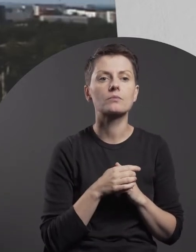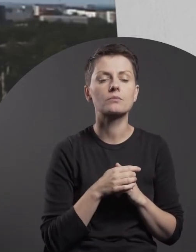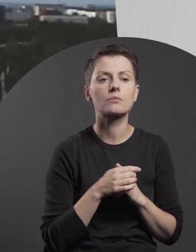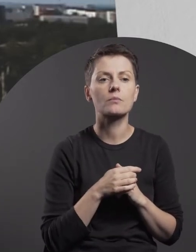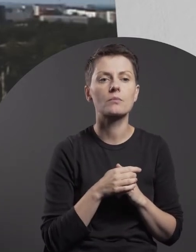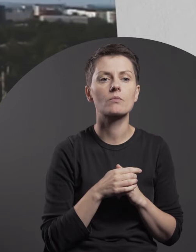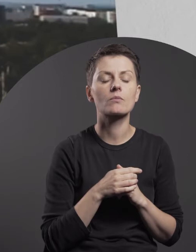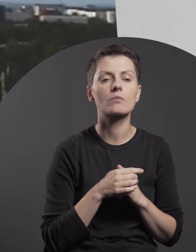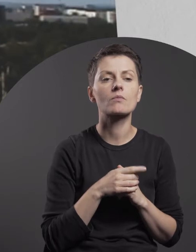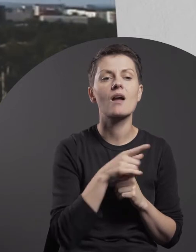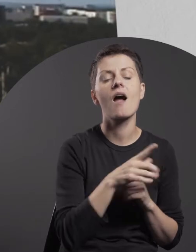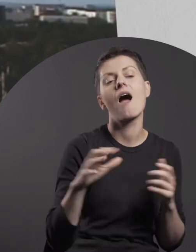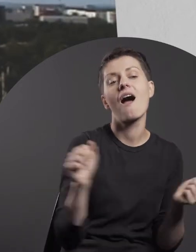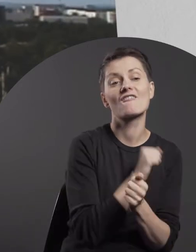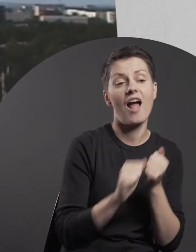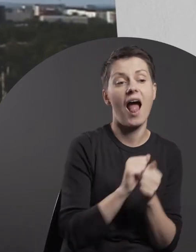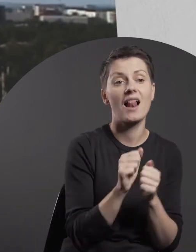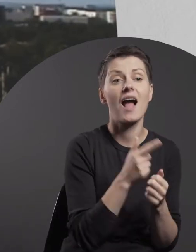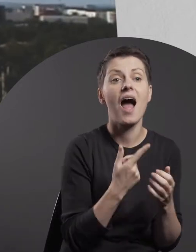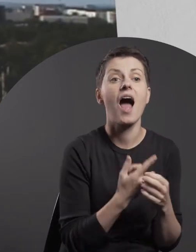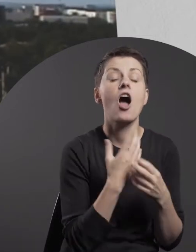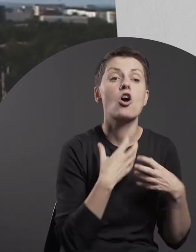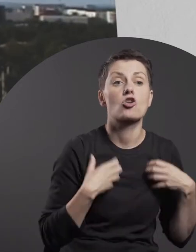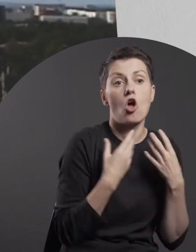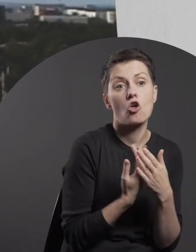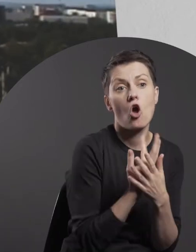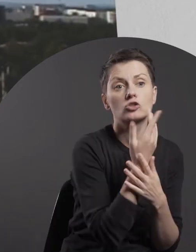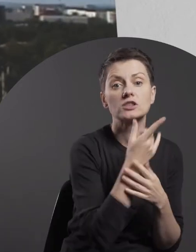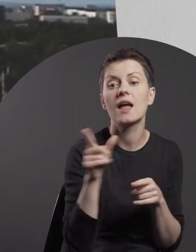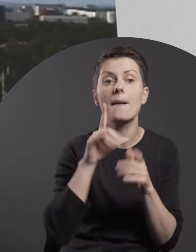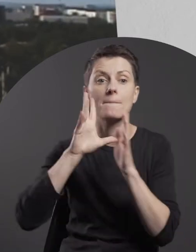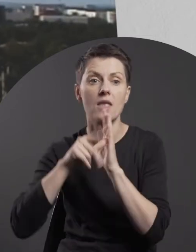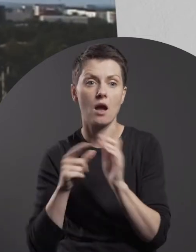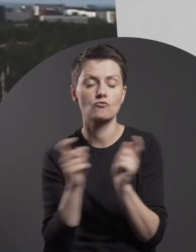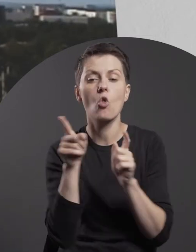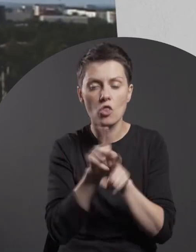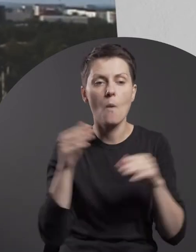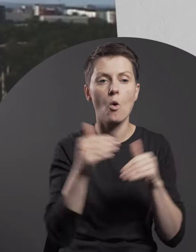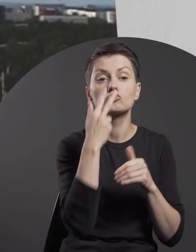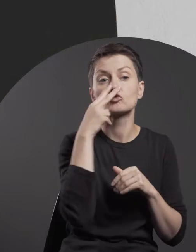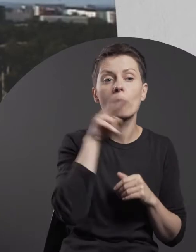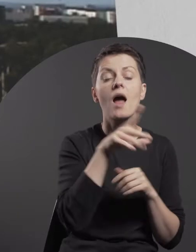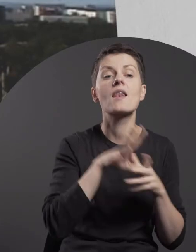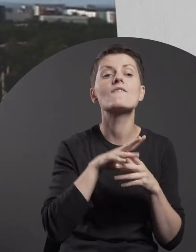The war waged by vegetation and the urban tissue is also on display in the painting interventions by Katarzyna Przezwańska.